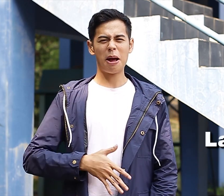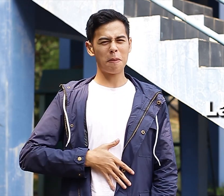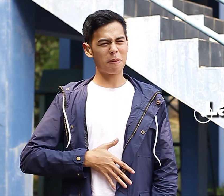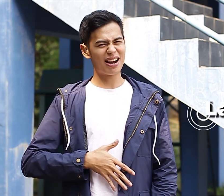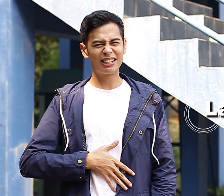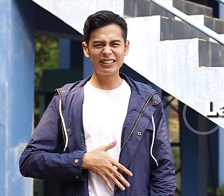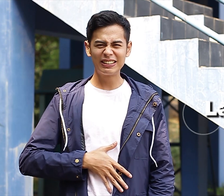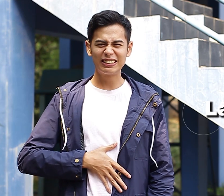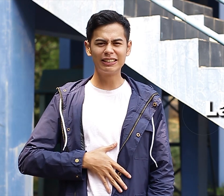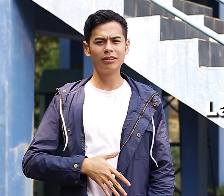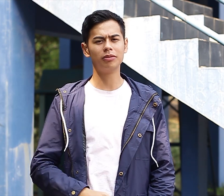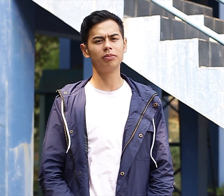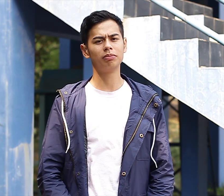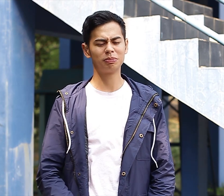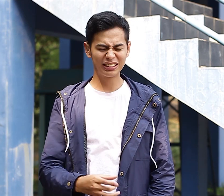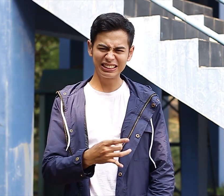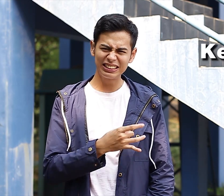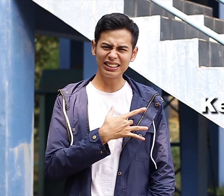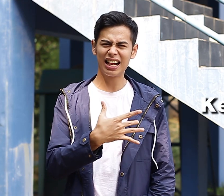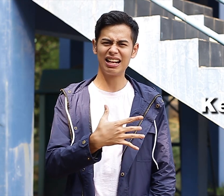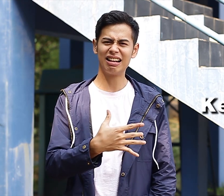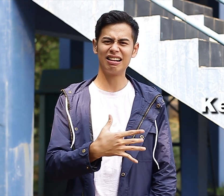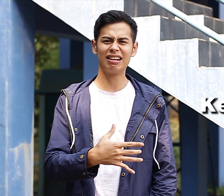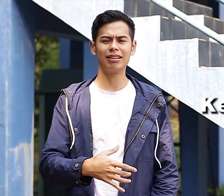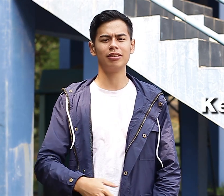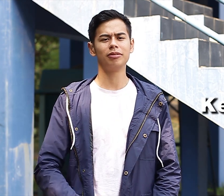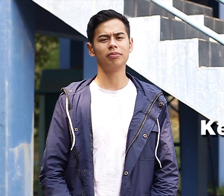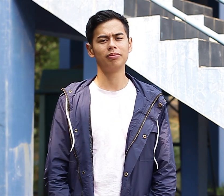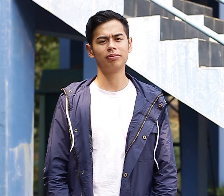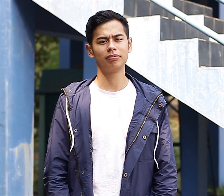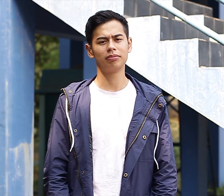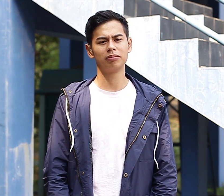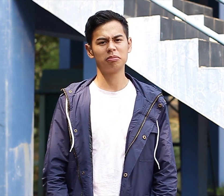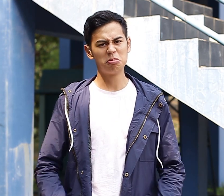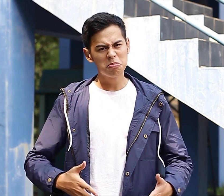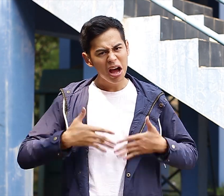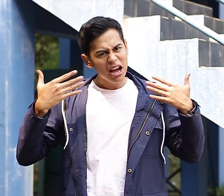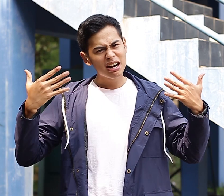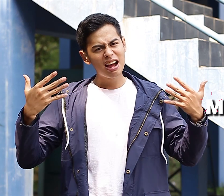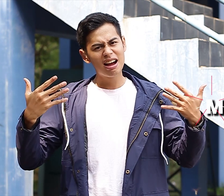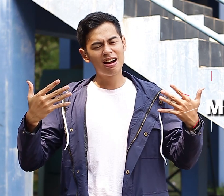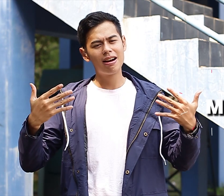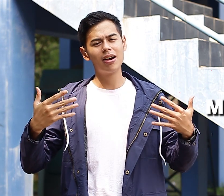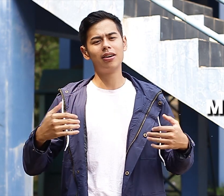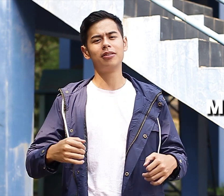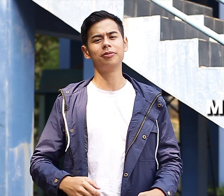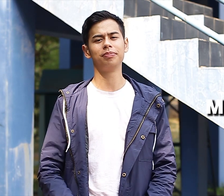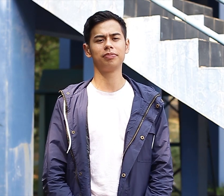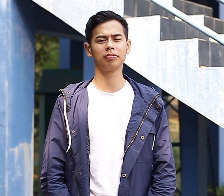Hungry Upset Angry